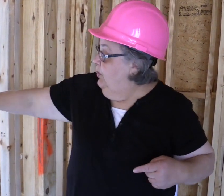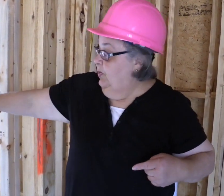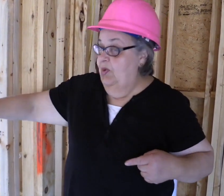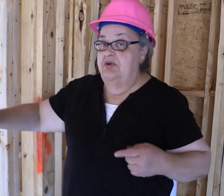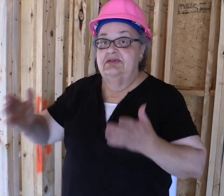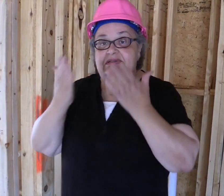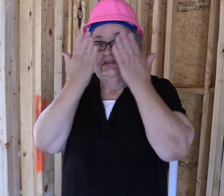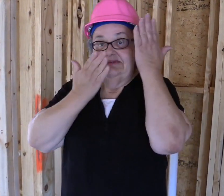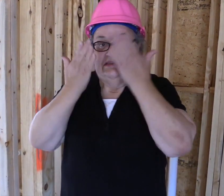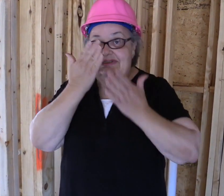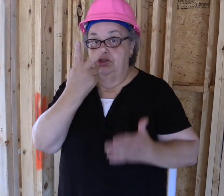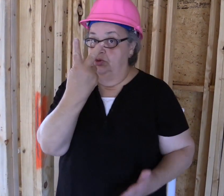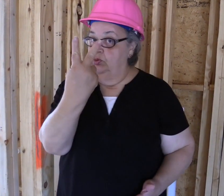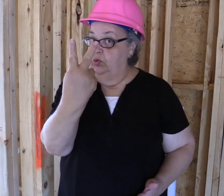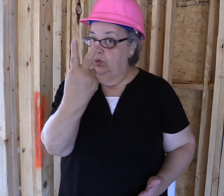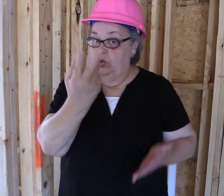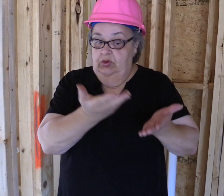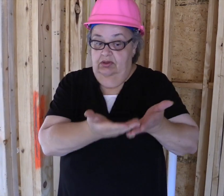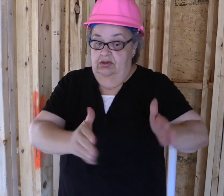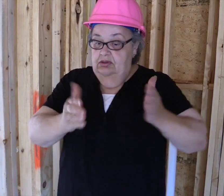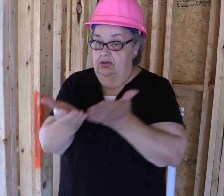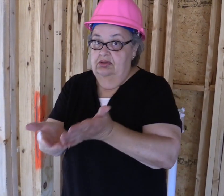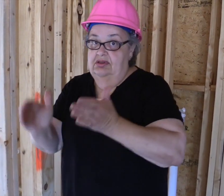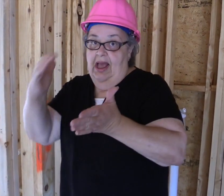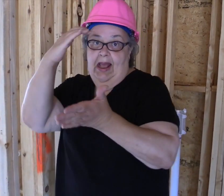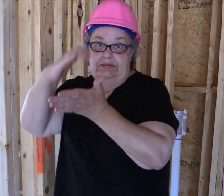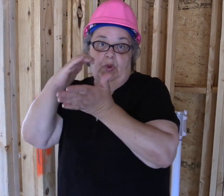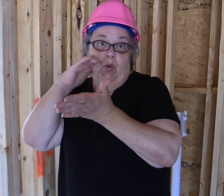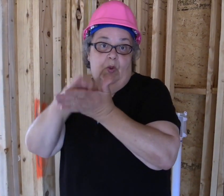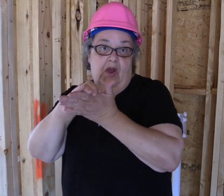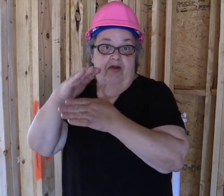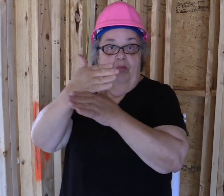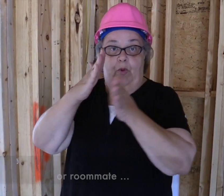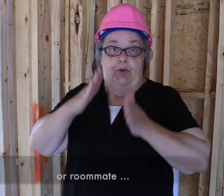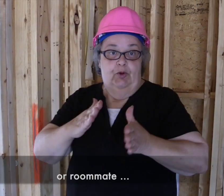Next to the laundry is the counter with two sinks for husband/wife or partners.